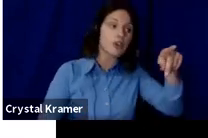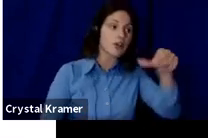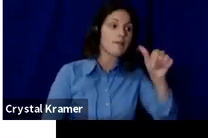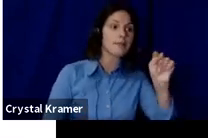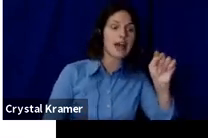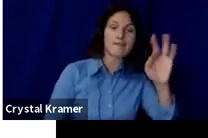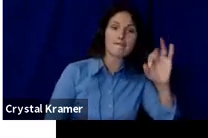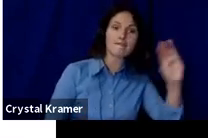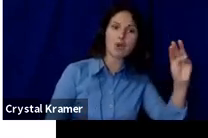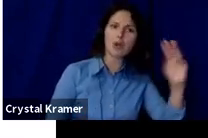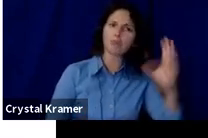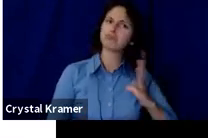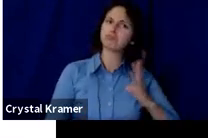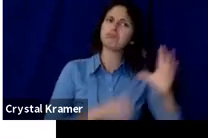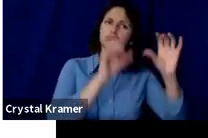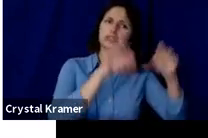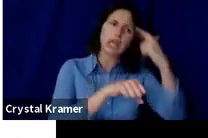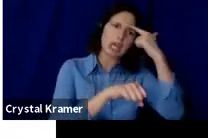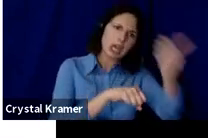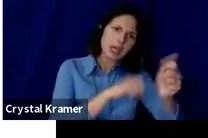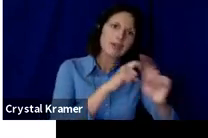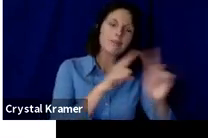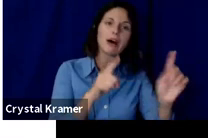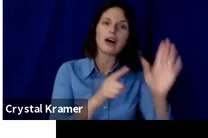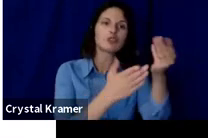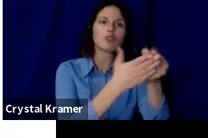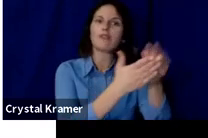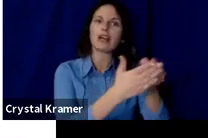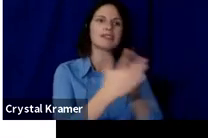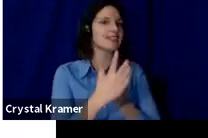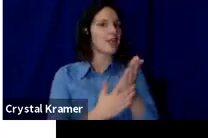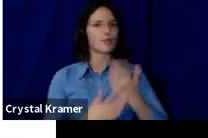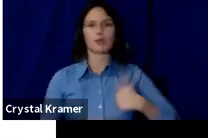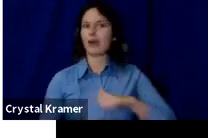Fractured Atlas and you would not be able to offer the tax deduction to your donors.